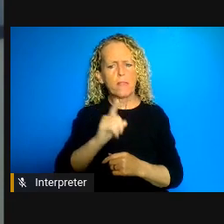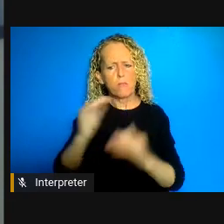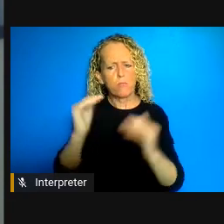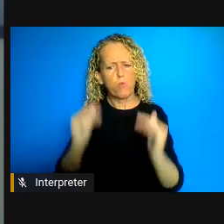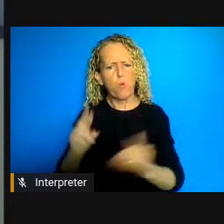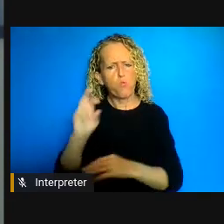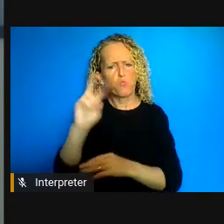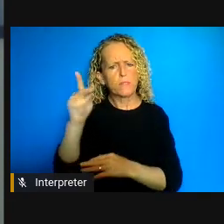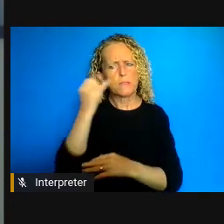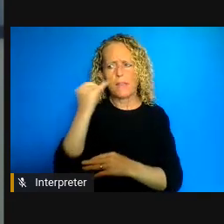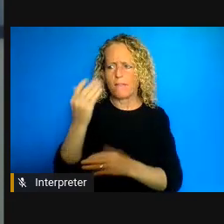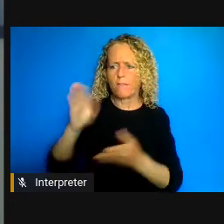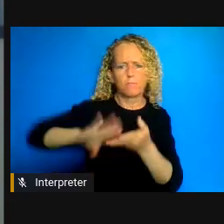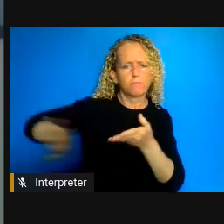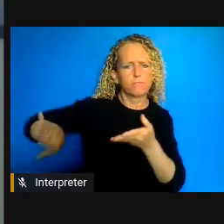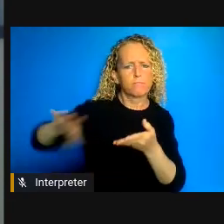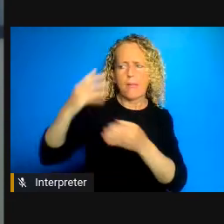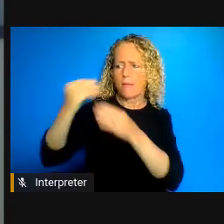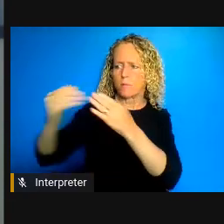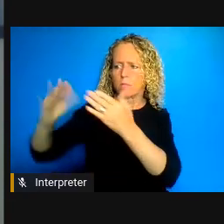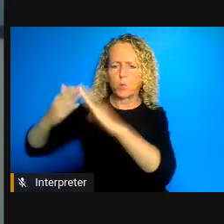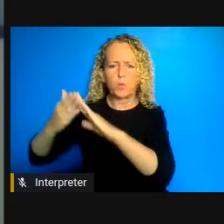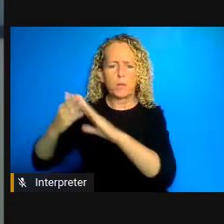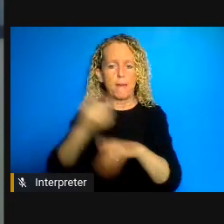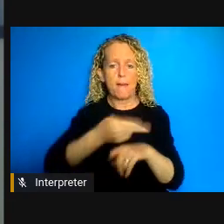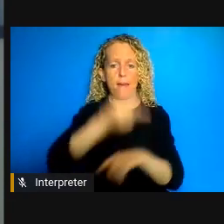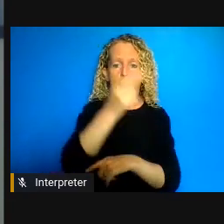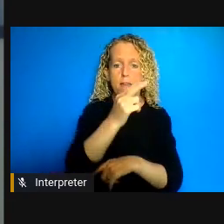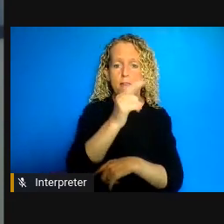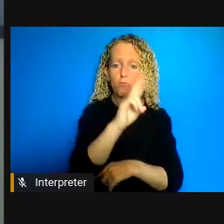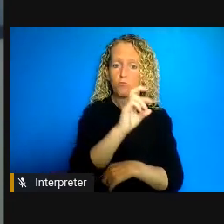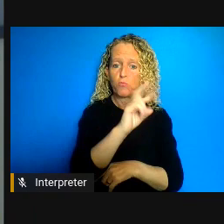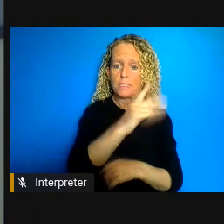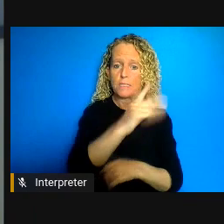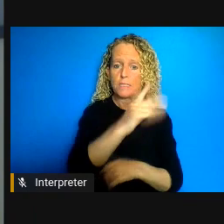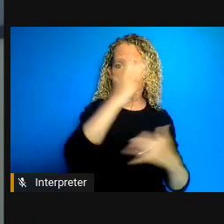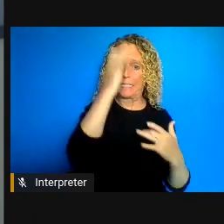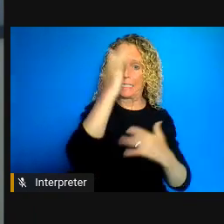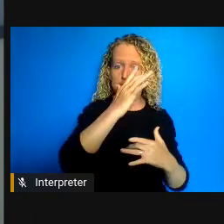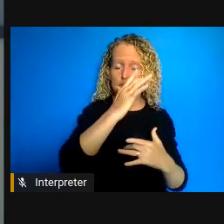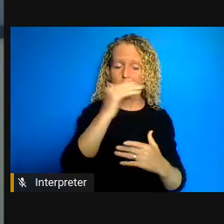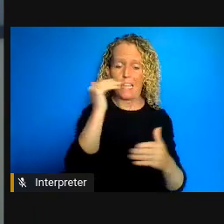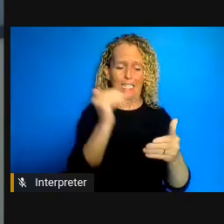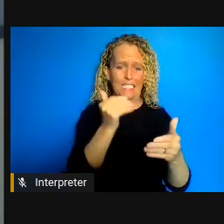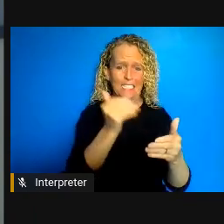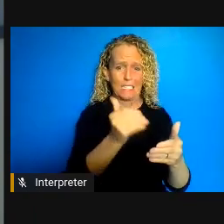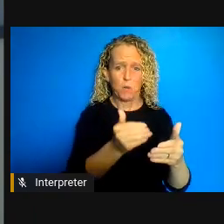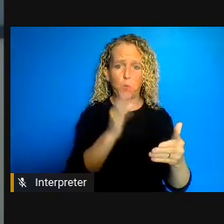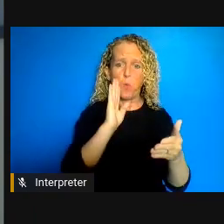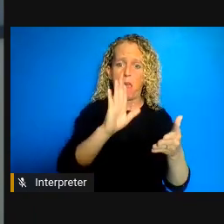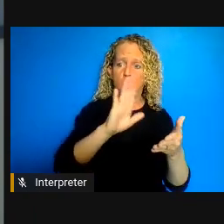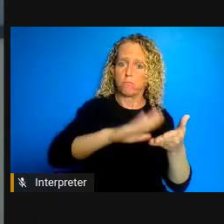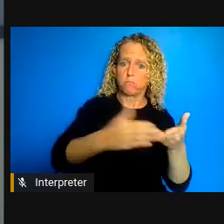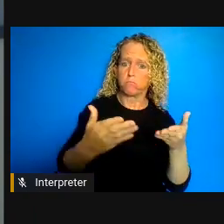for illnesses or are very close to the release date like weeks or months or who